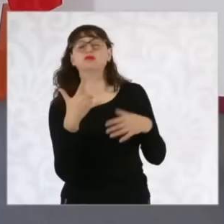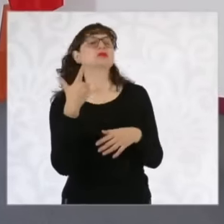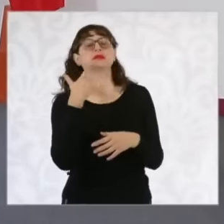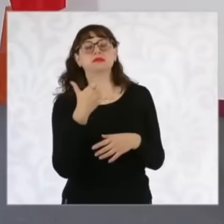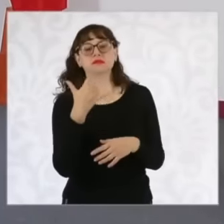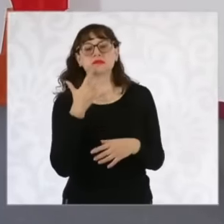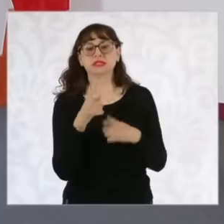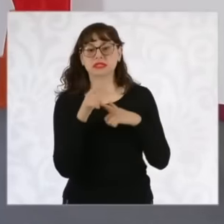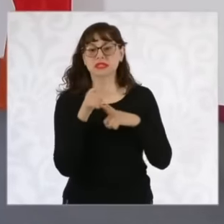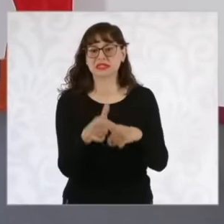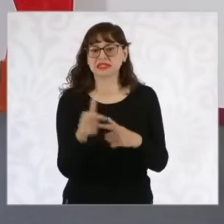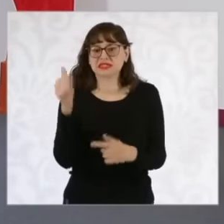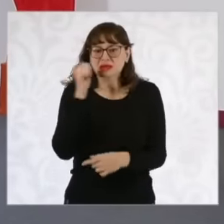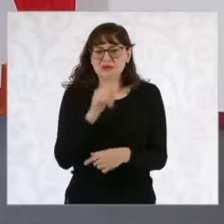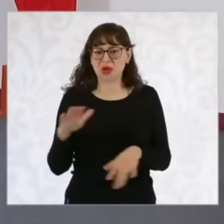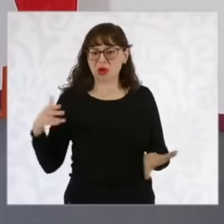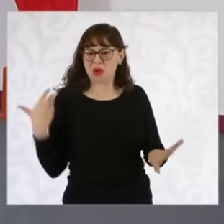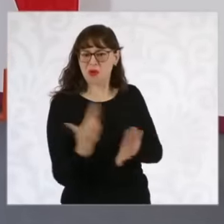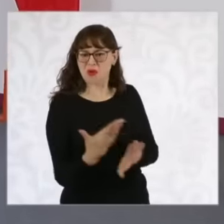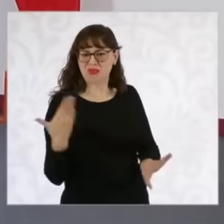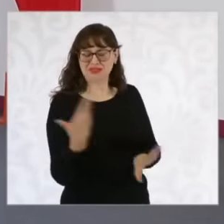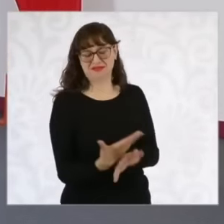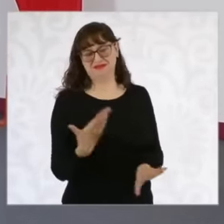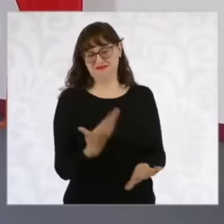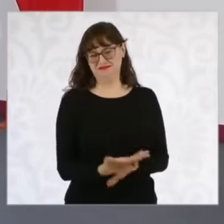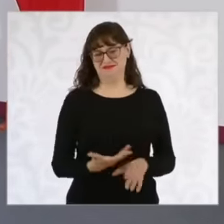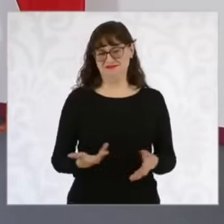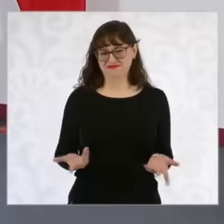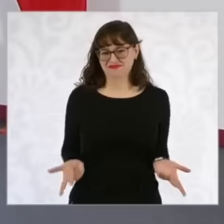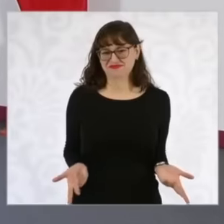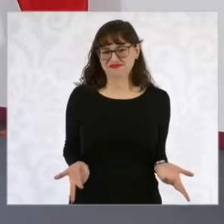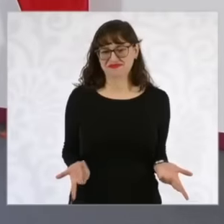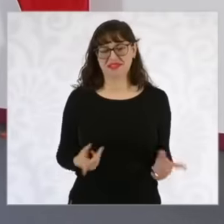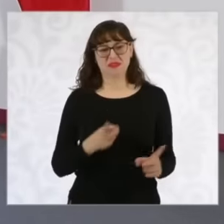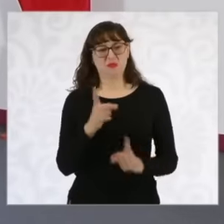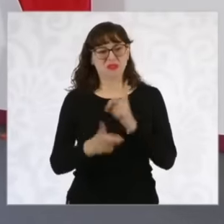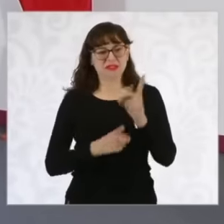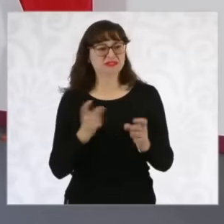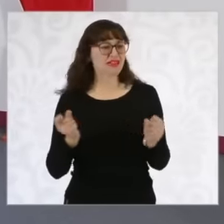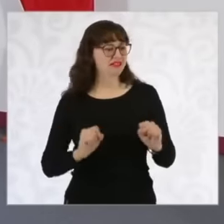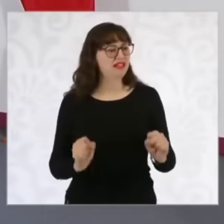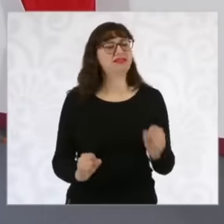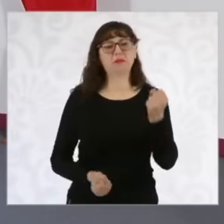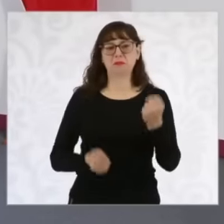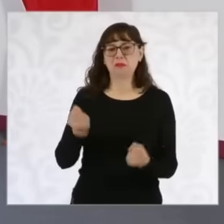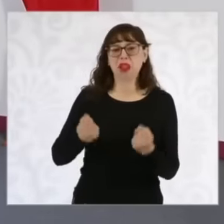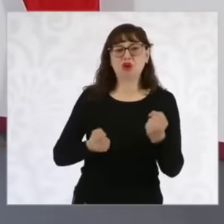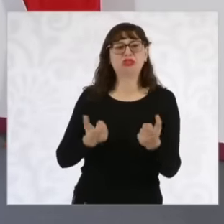the athlete, the athlete, the pilot. So we always have to support everyone.